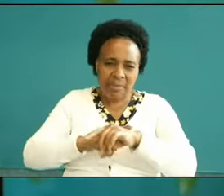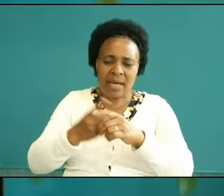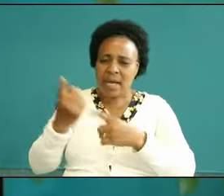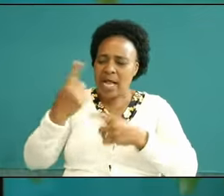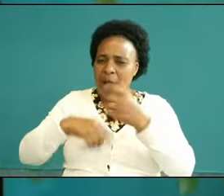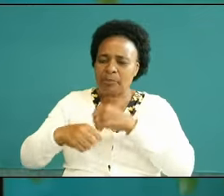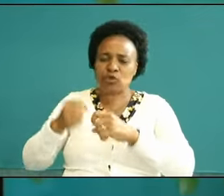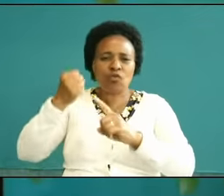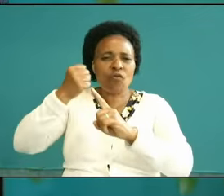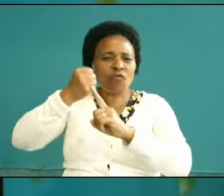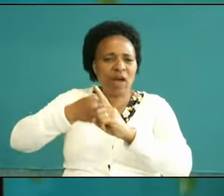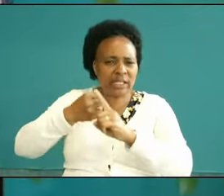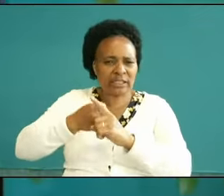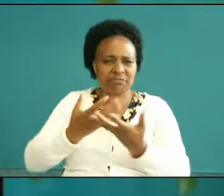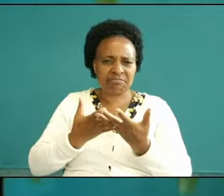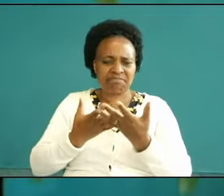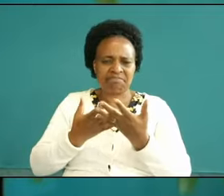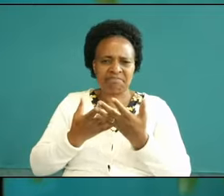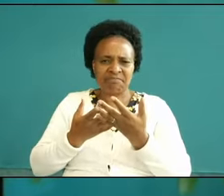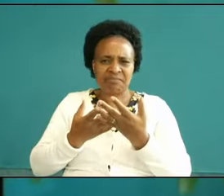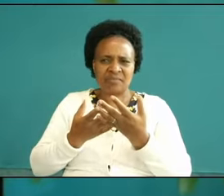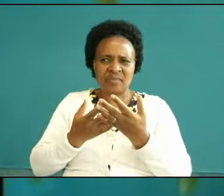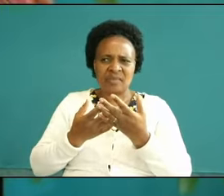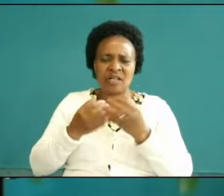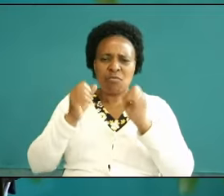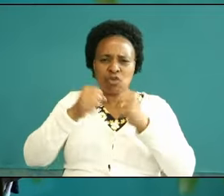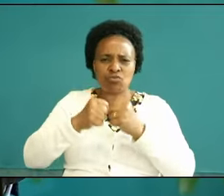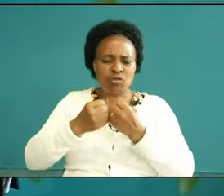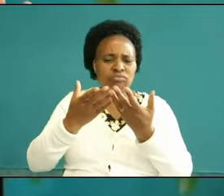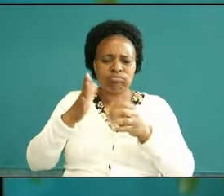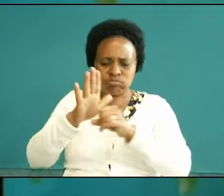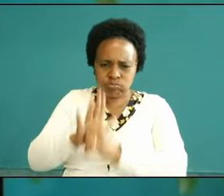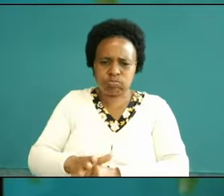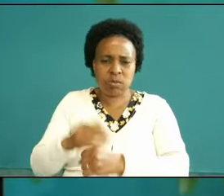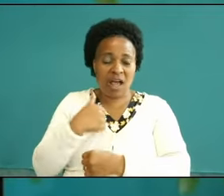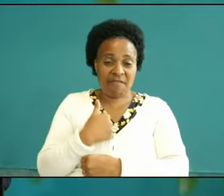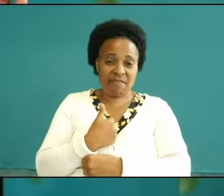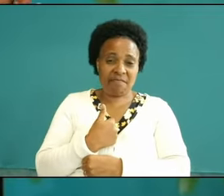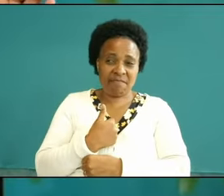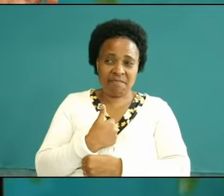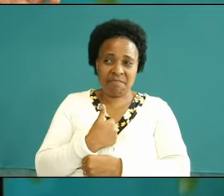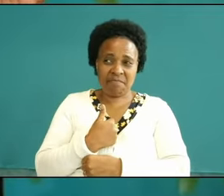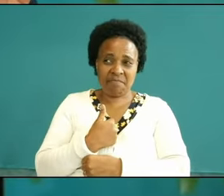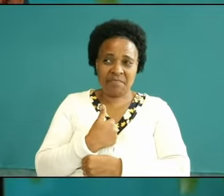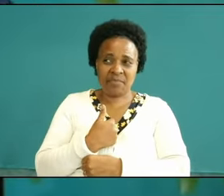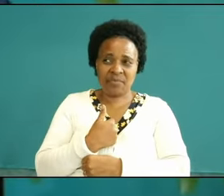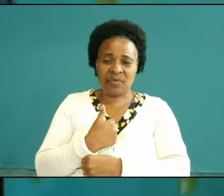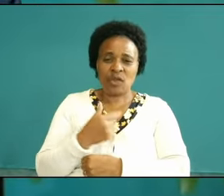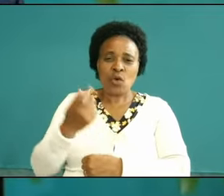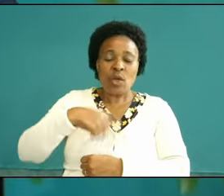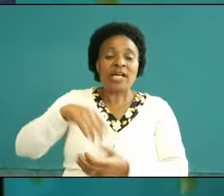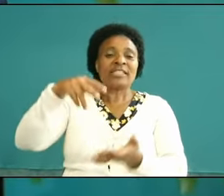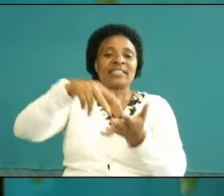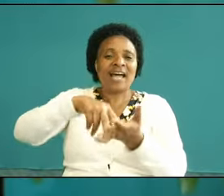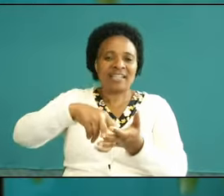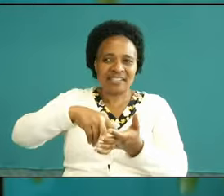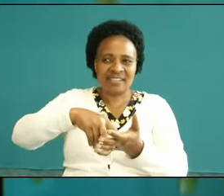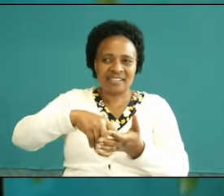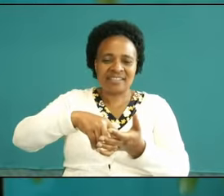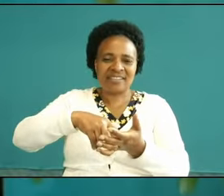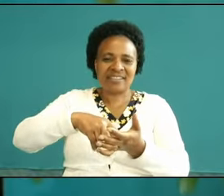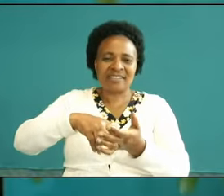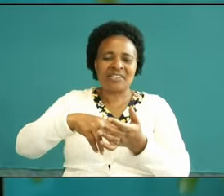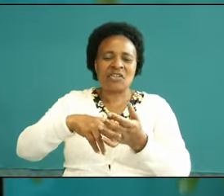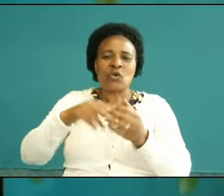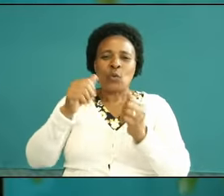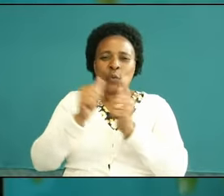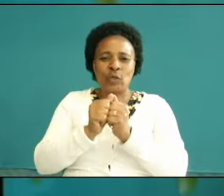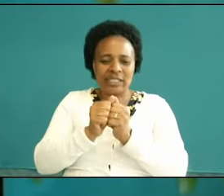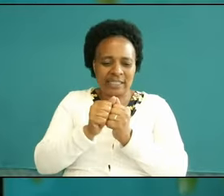fighting they are disadvantaged no Paul says we are standing on a disadvantaged platform now it